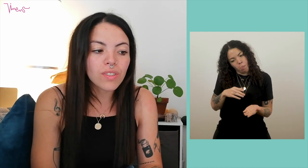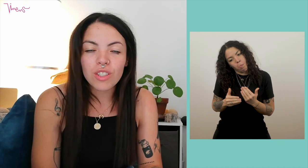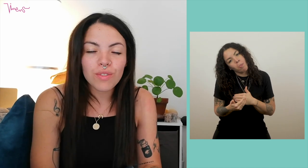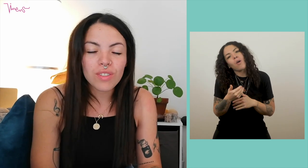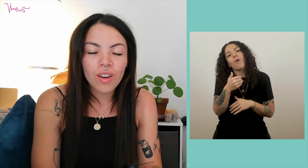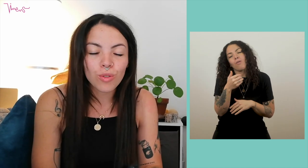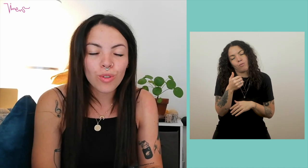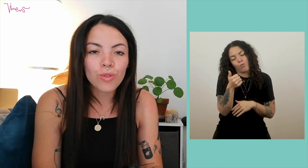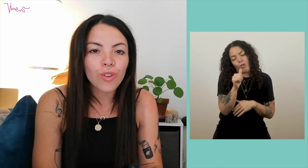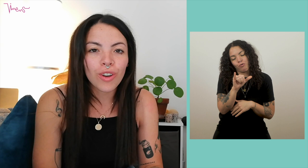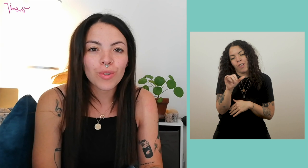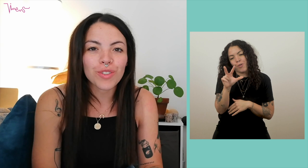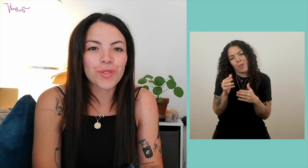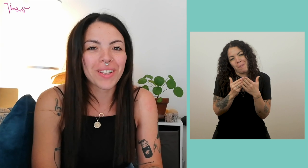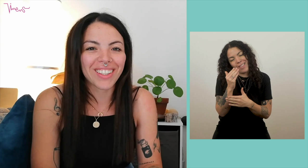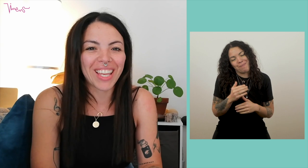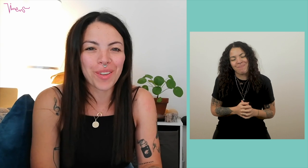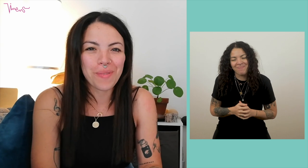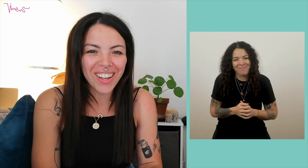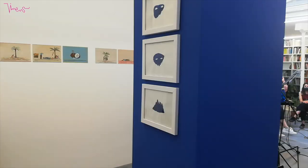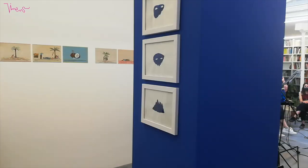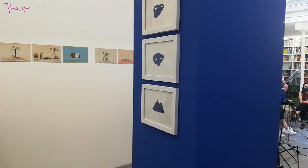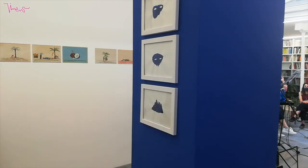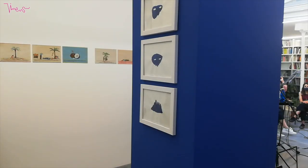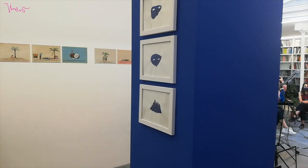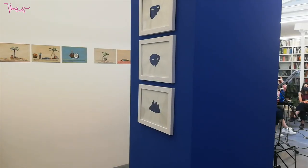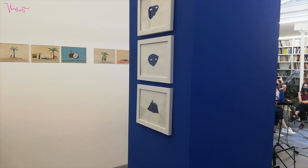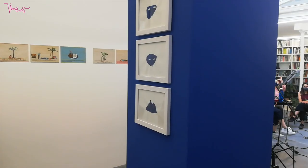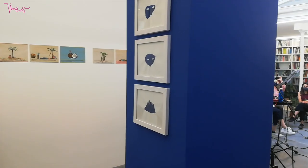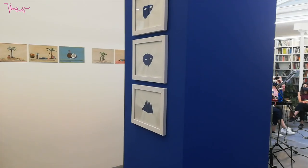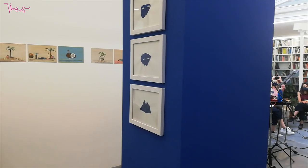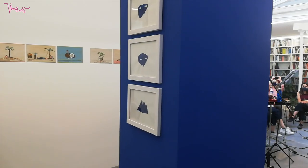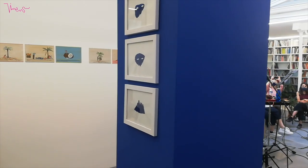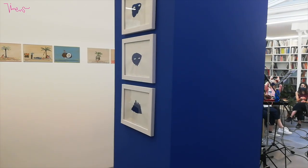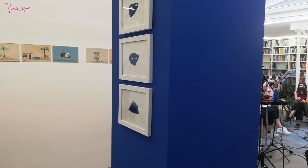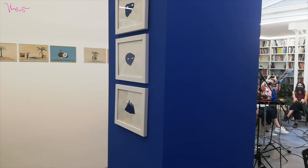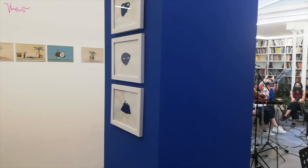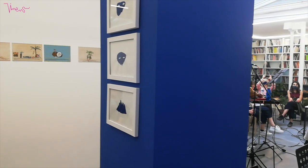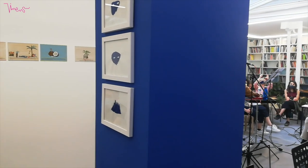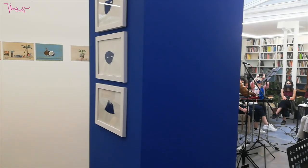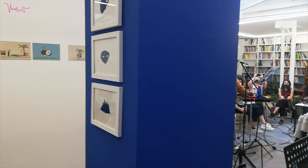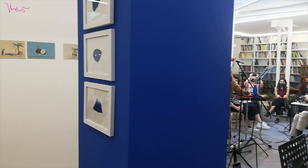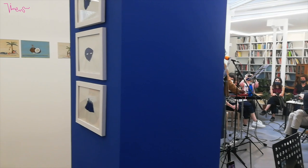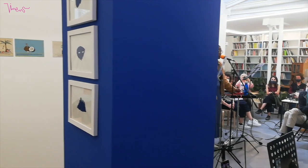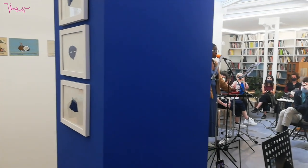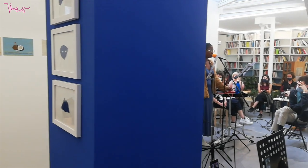it's because I did that between one and 3 a.m. somewhere. "The Question. It's the vain question.